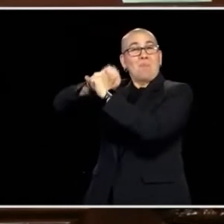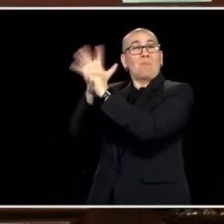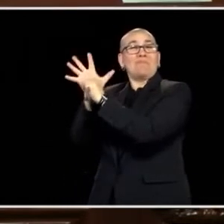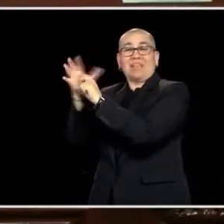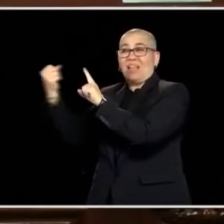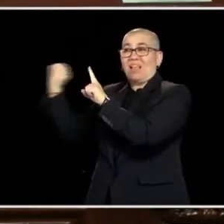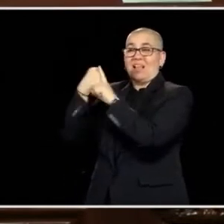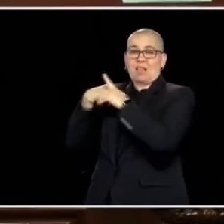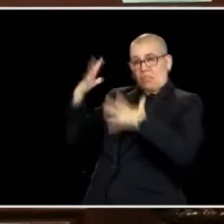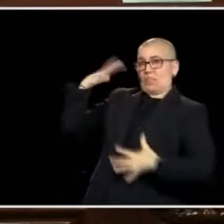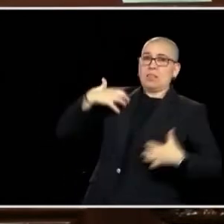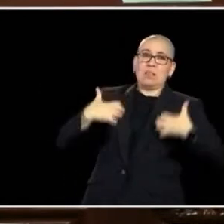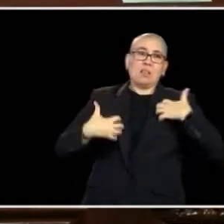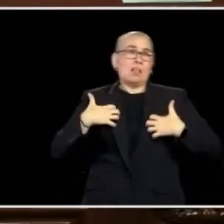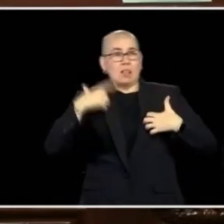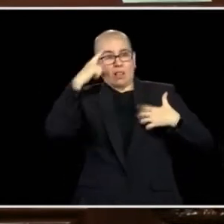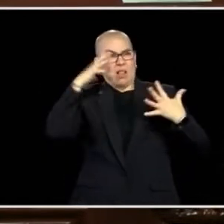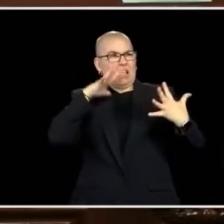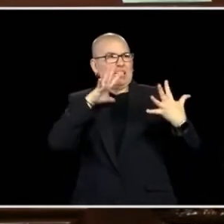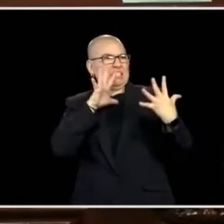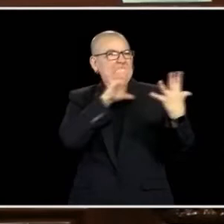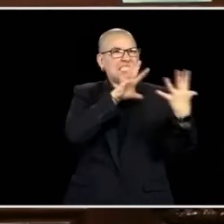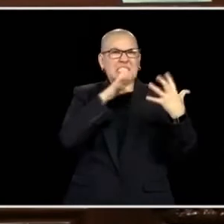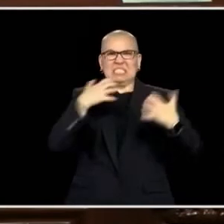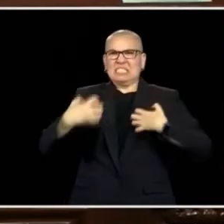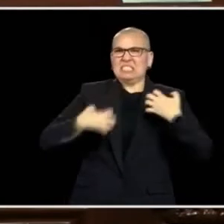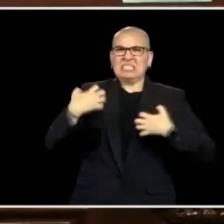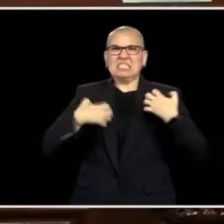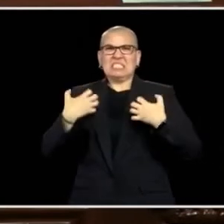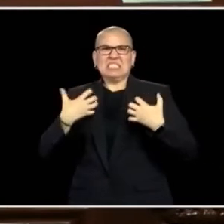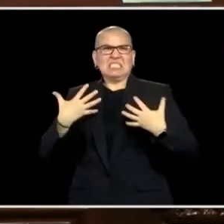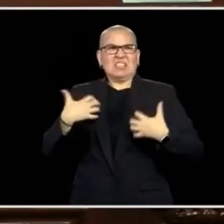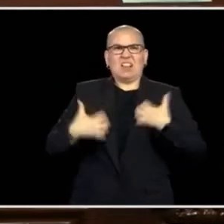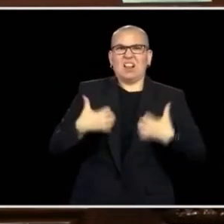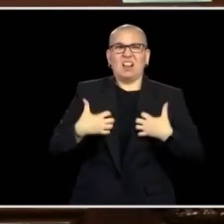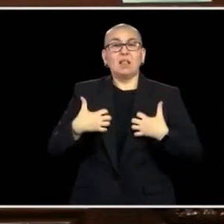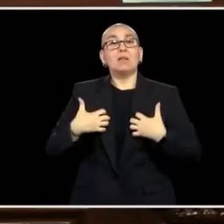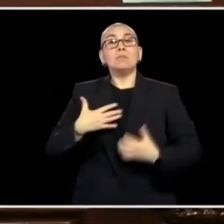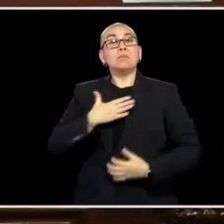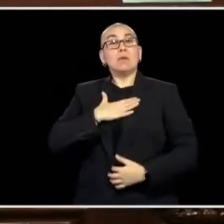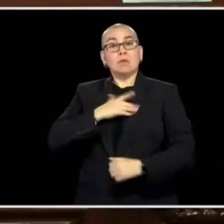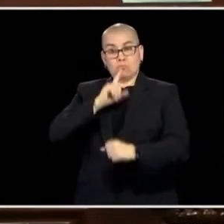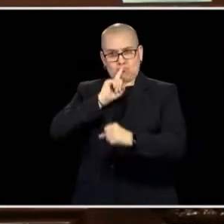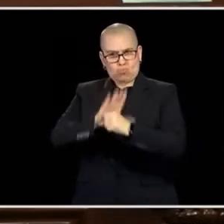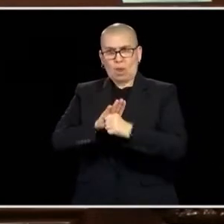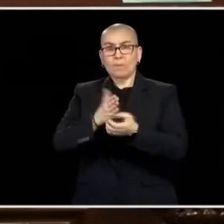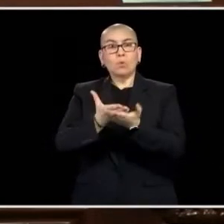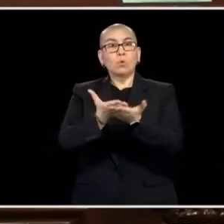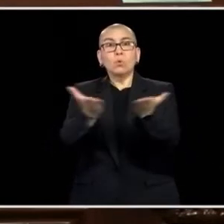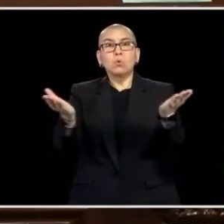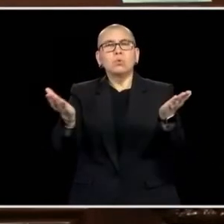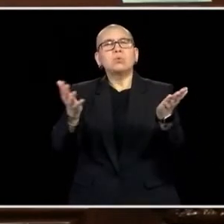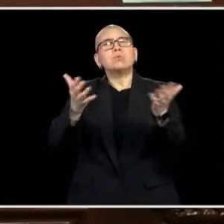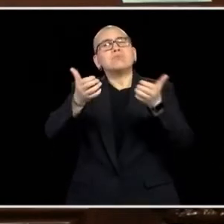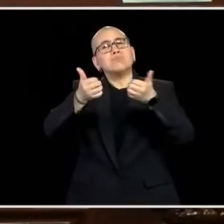THIS, THE PANDEMIC HAS CAUSED RIFTS BETWEEN ALL OF US, RIFTS THAT SEEM ALMOST INSURMOUNTABLE.